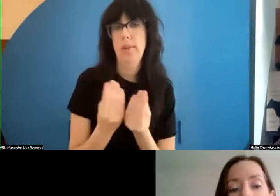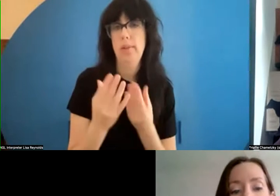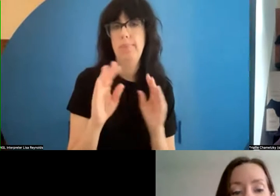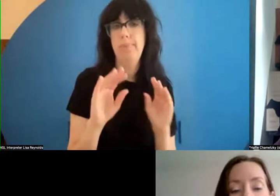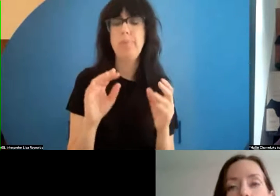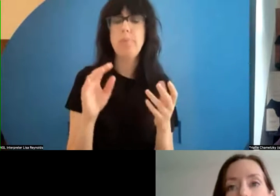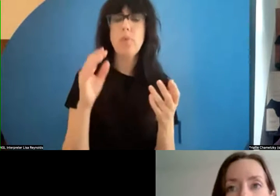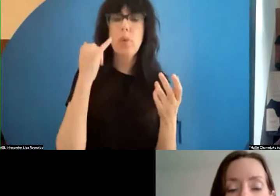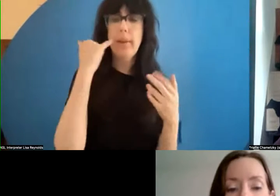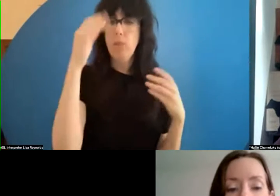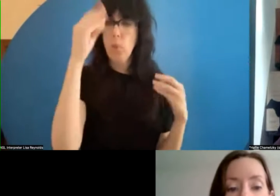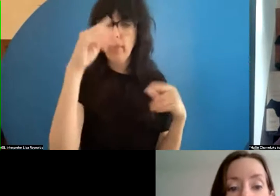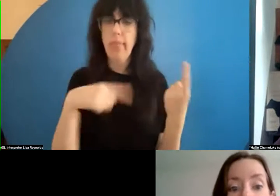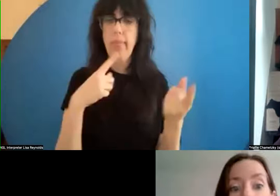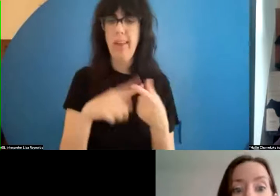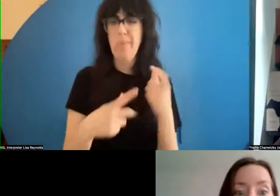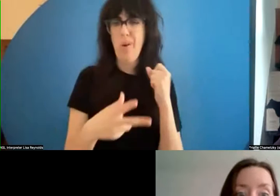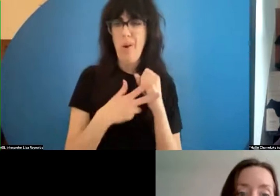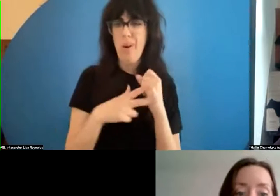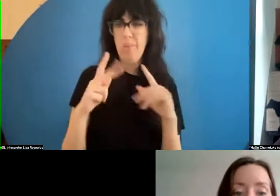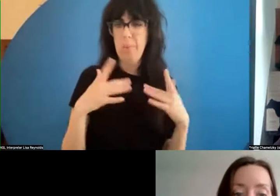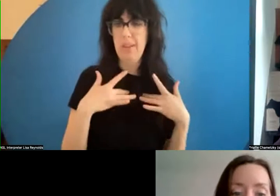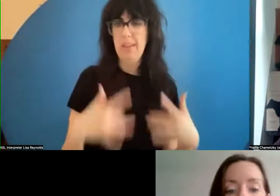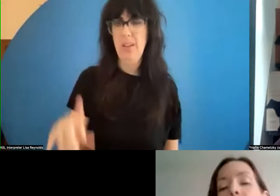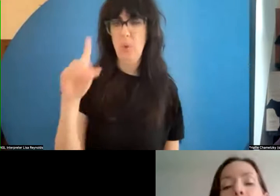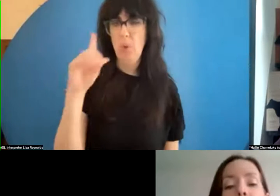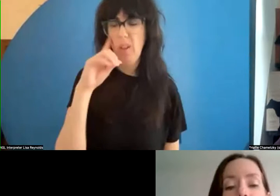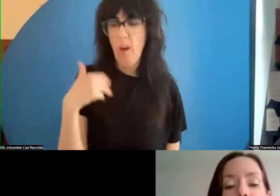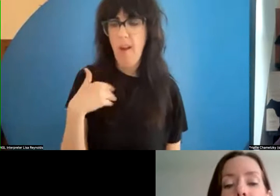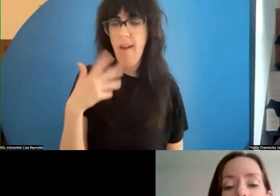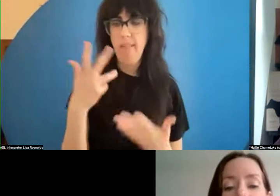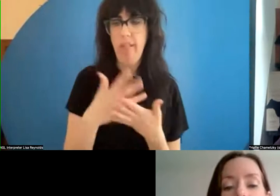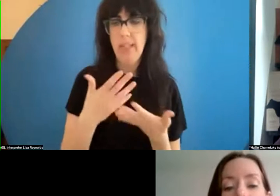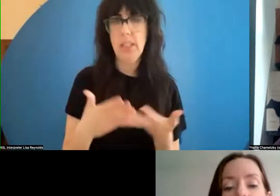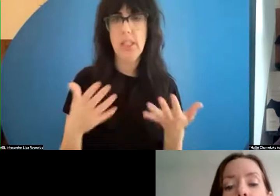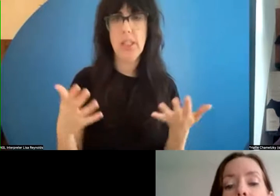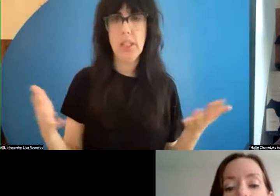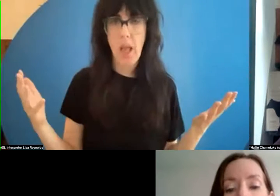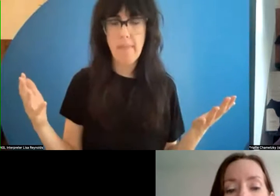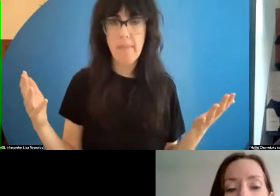often start by thinking, I have all this stuff, but we really recommend you start by asking, what is